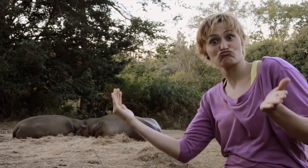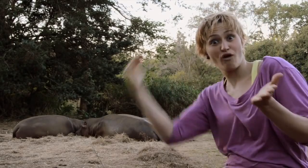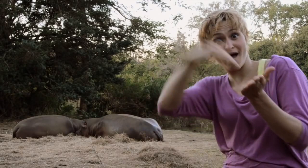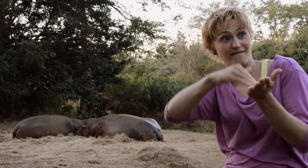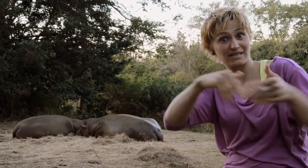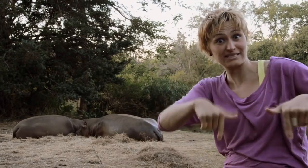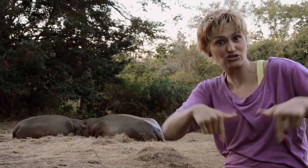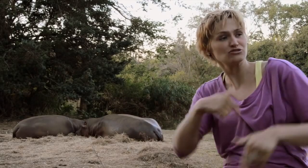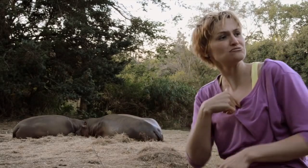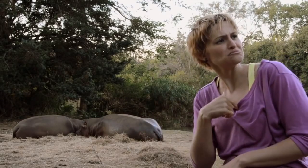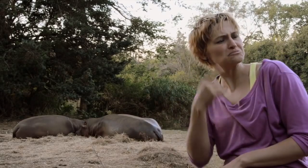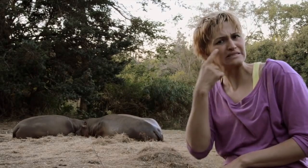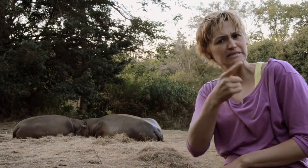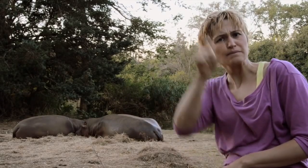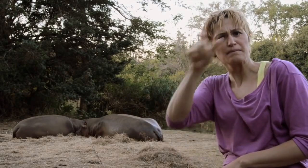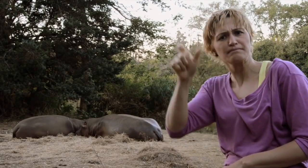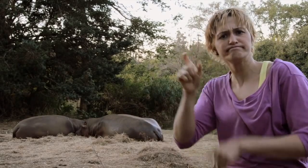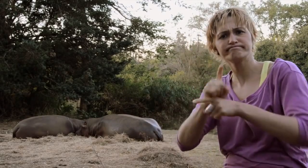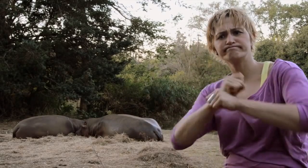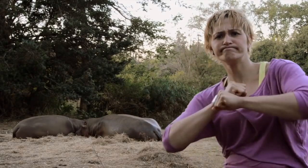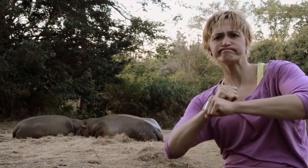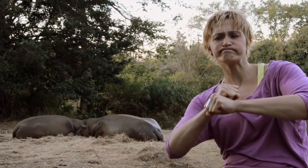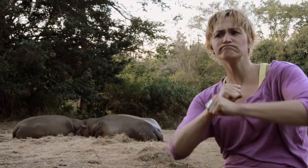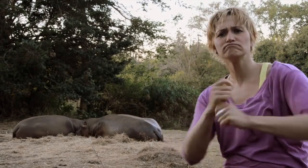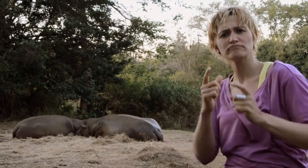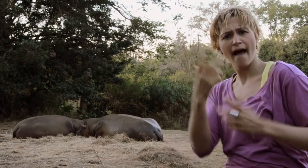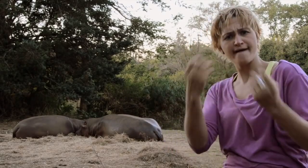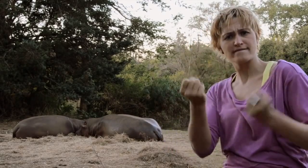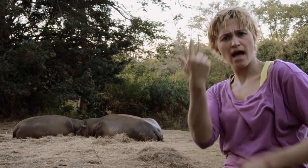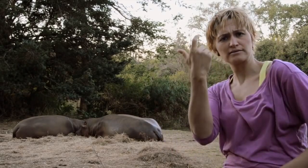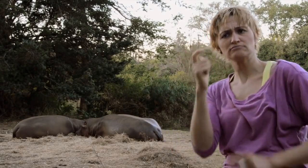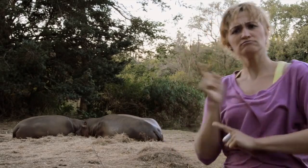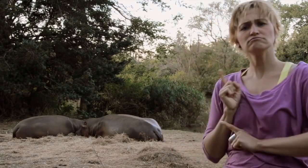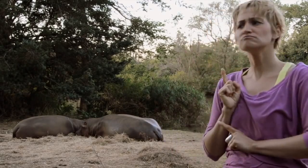Last night, when I arrived here, I saw some guards carrying guns and patrolling.